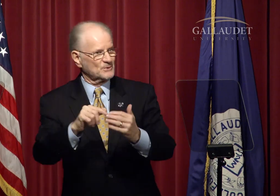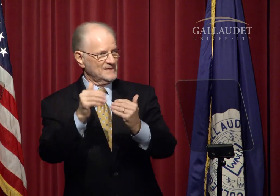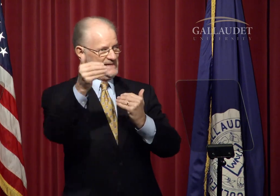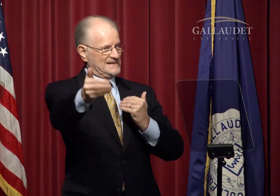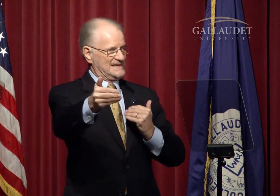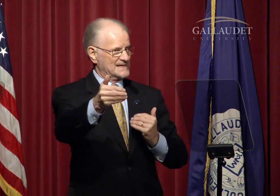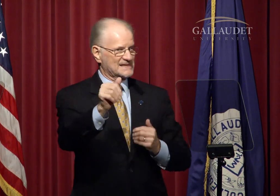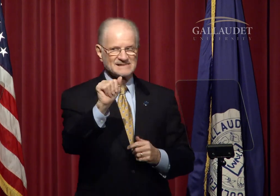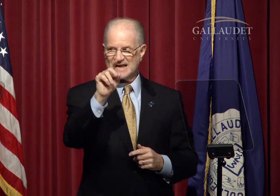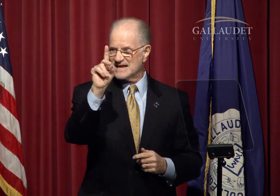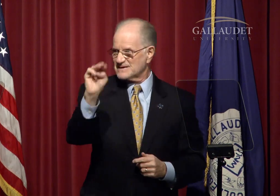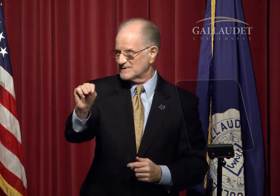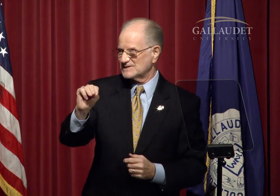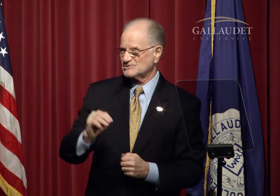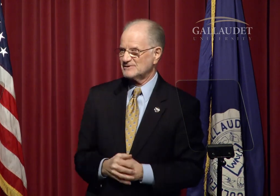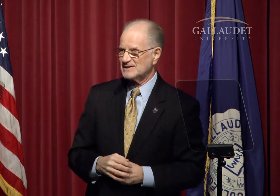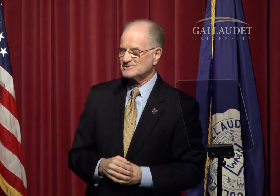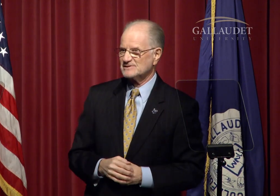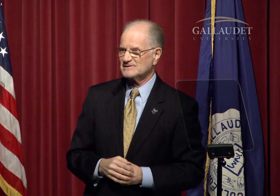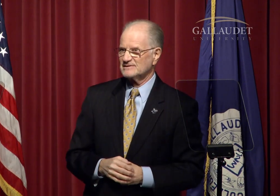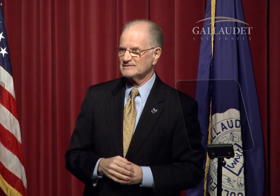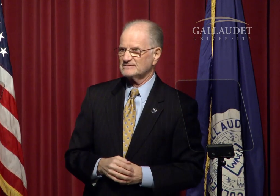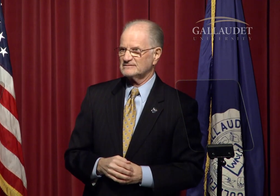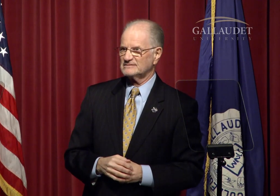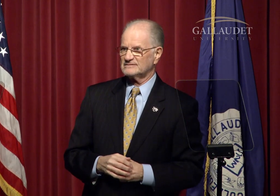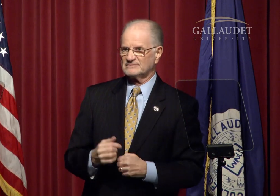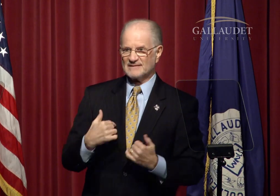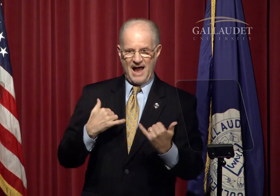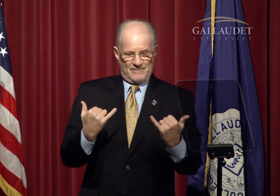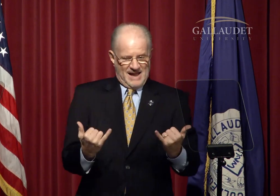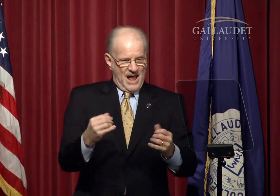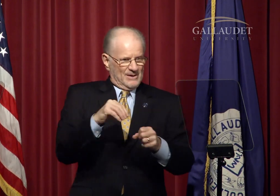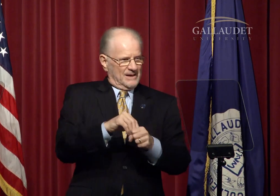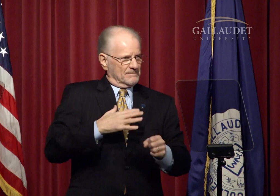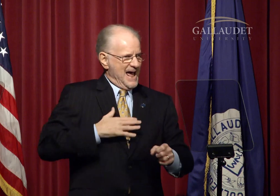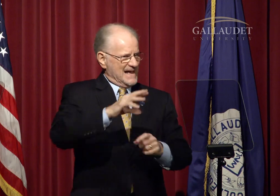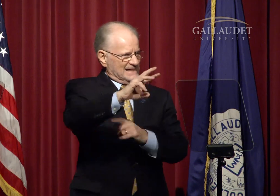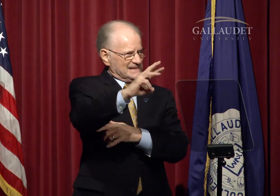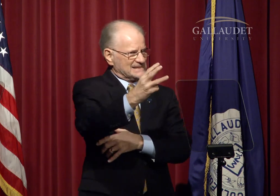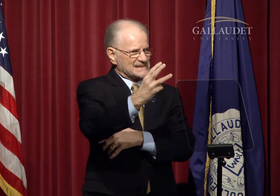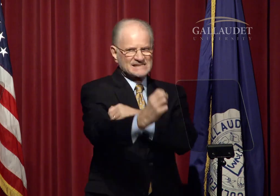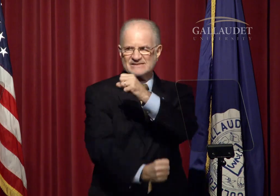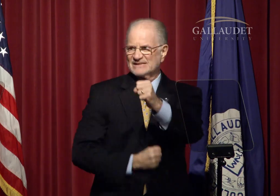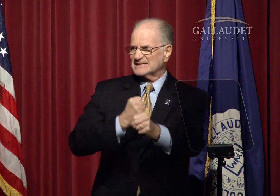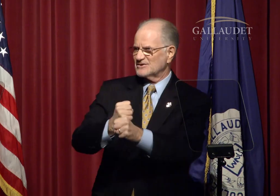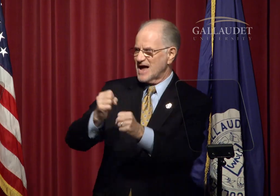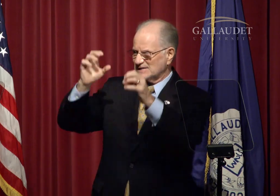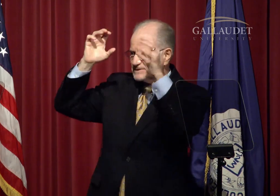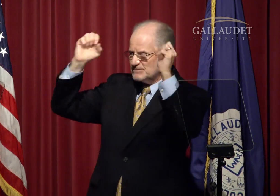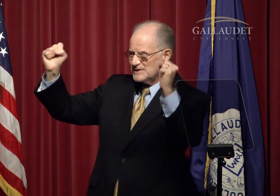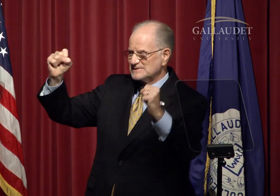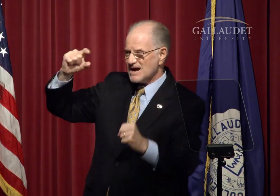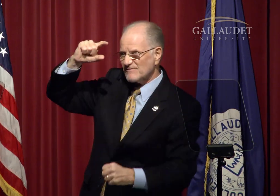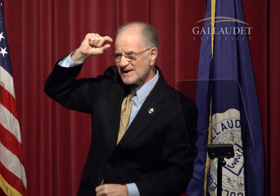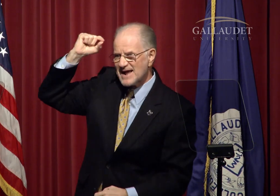to the next administration. It is now my sixth year